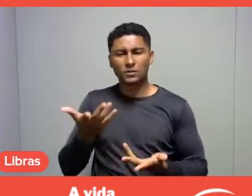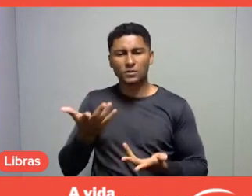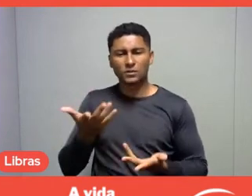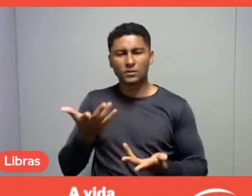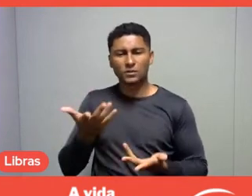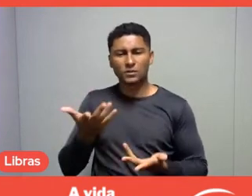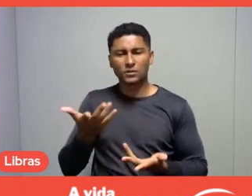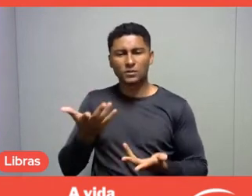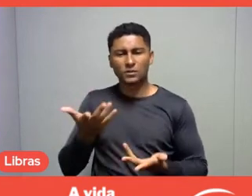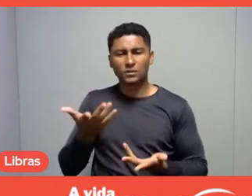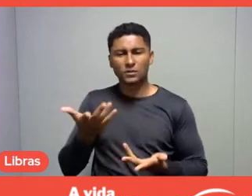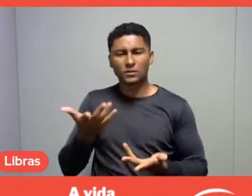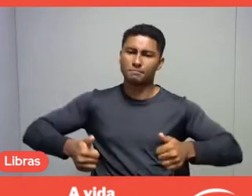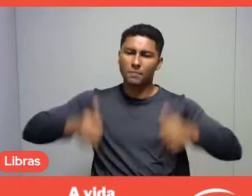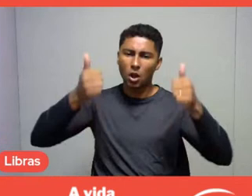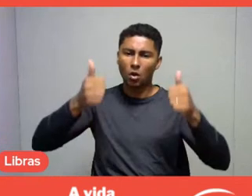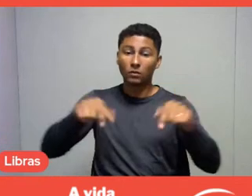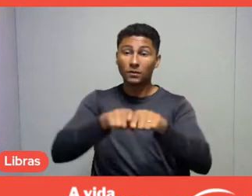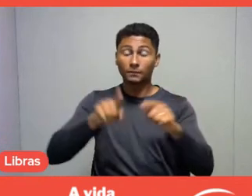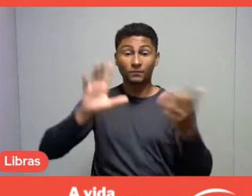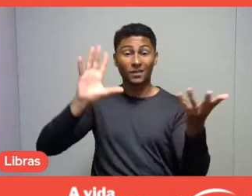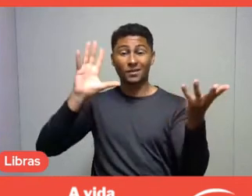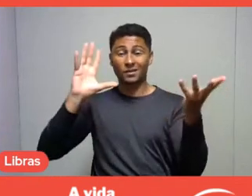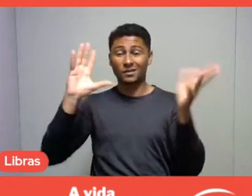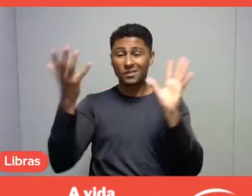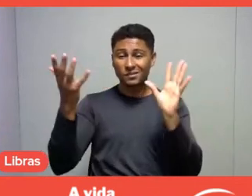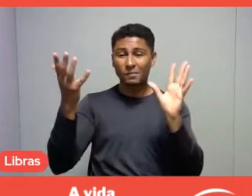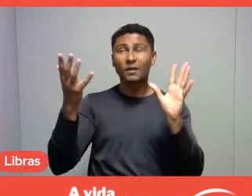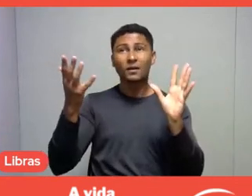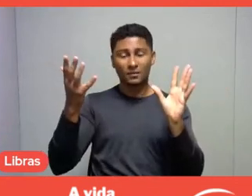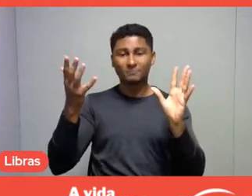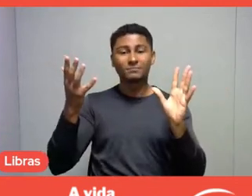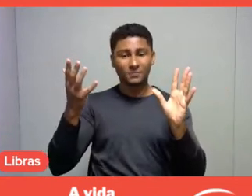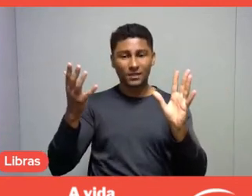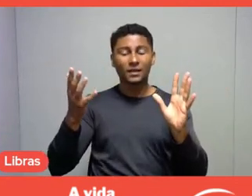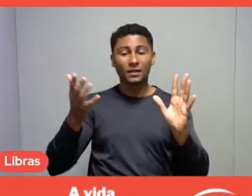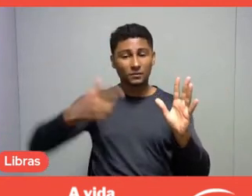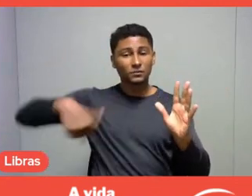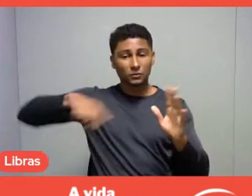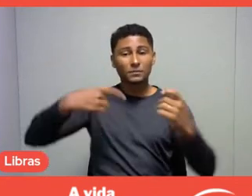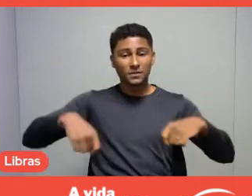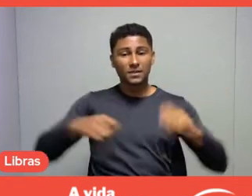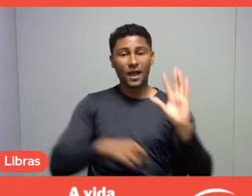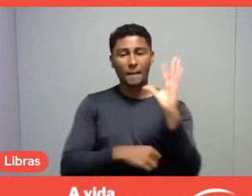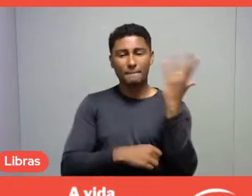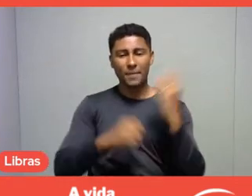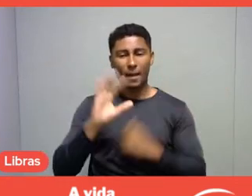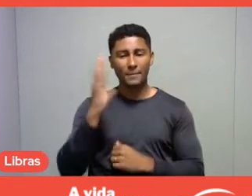face climate change and protect the environment. So, Márcia, colleagues who are watching the livestream,